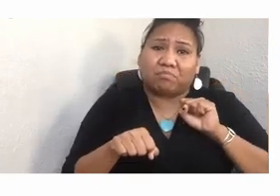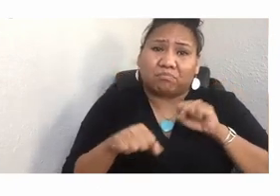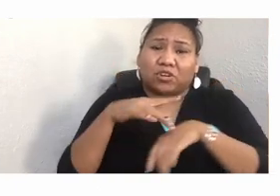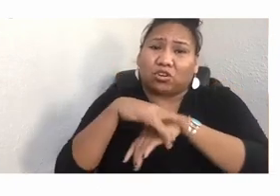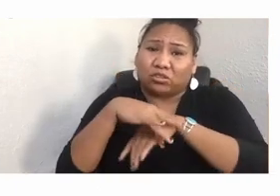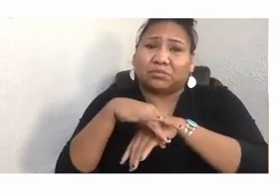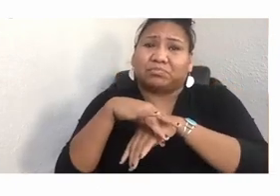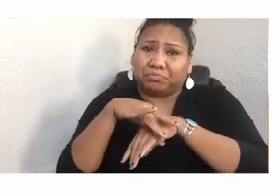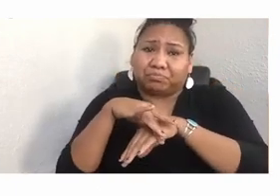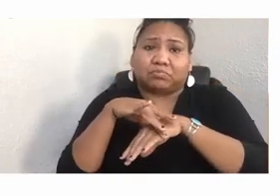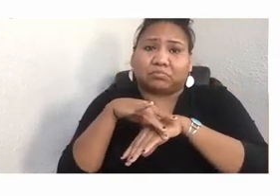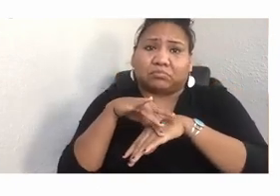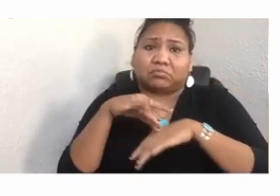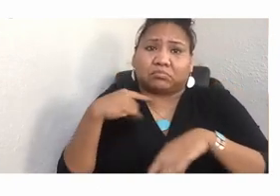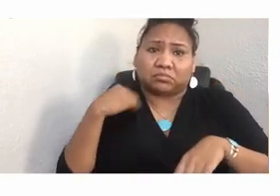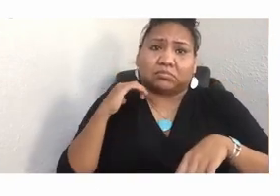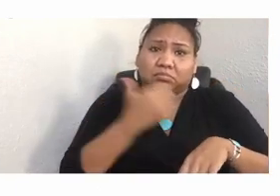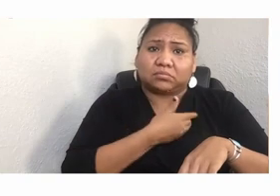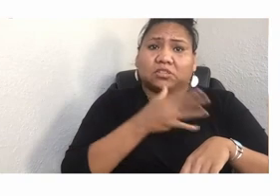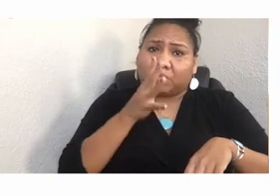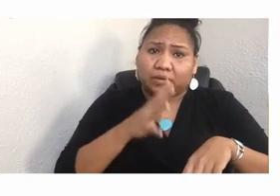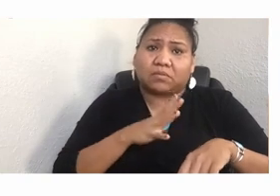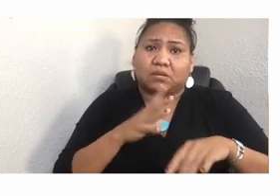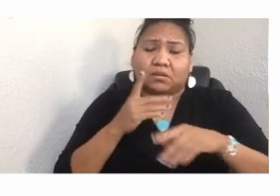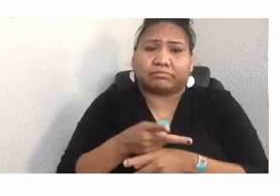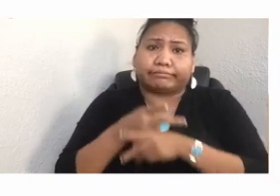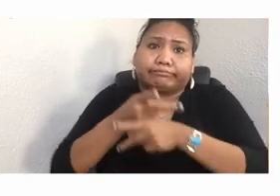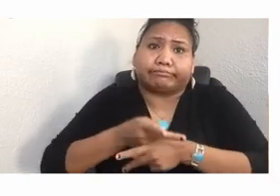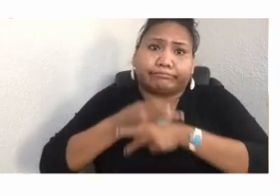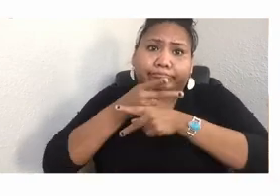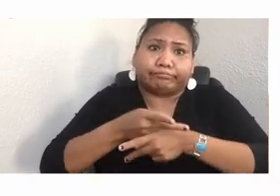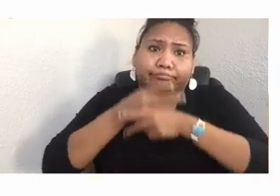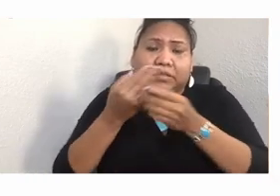our women, who have been the stewards of our land for millennia, will also feel its effects.